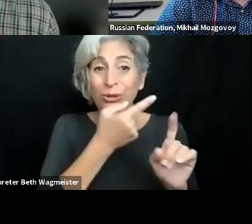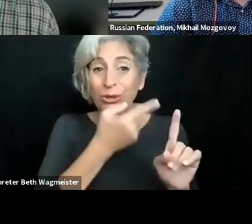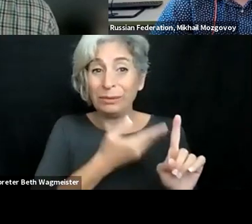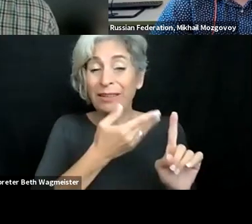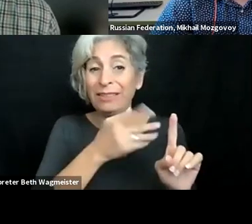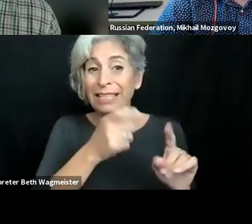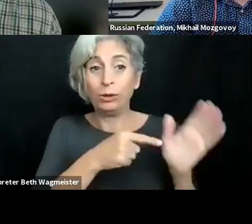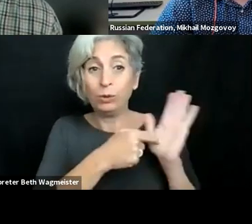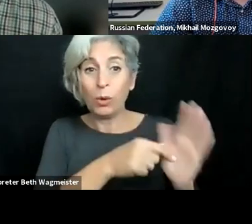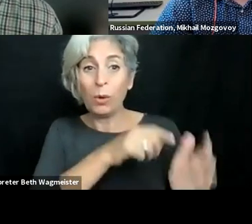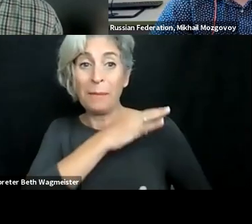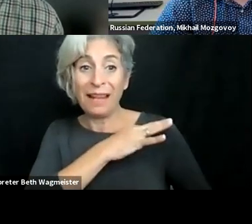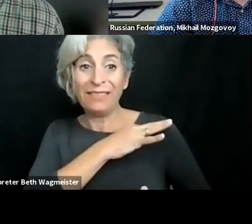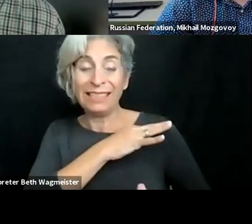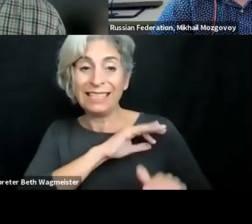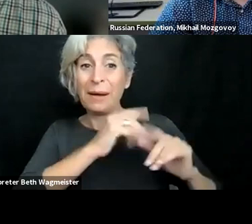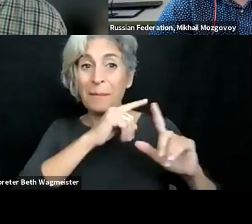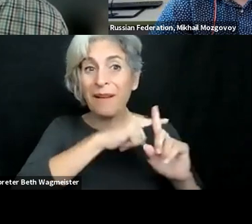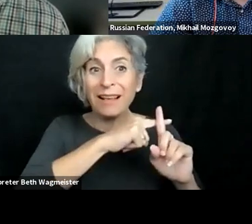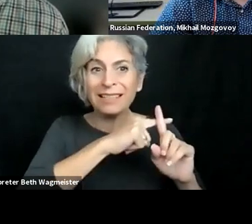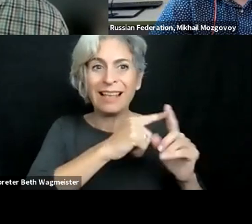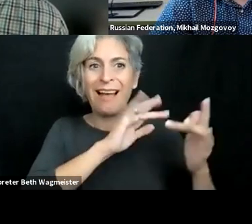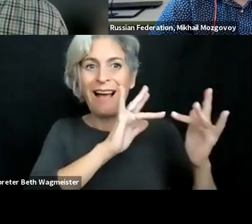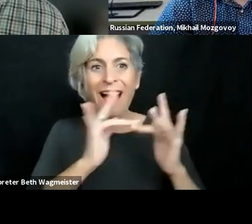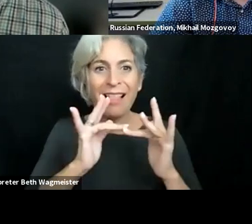But obviously it's something we once again